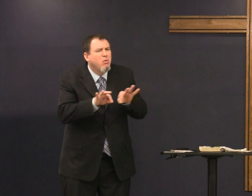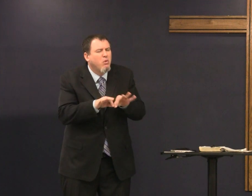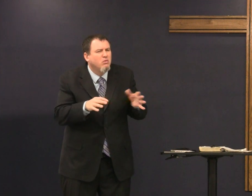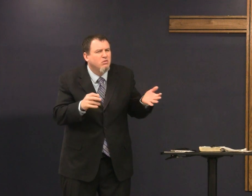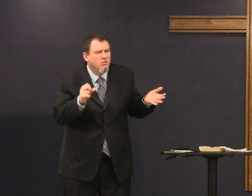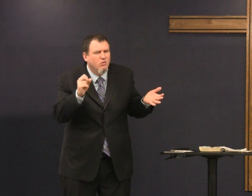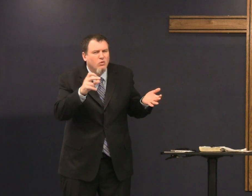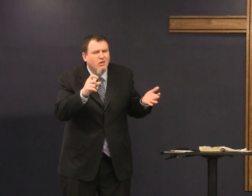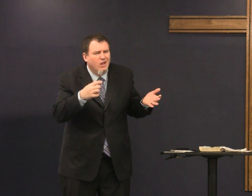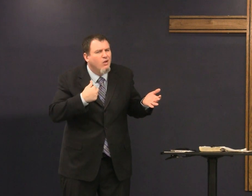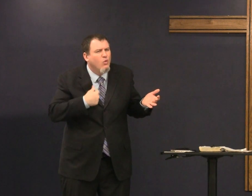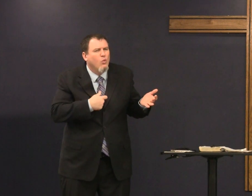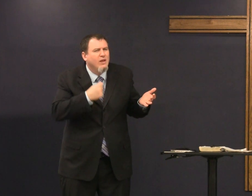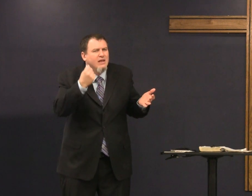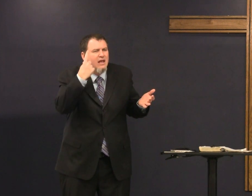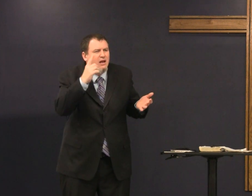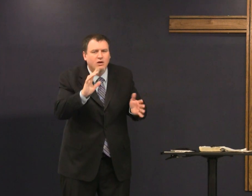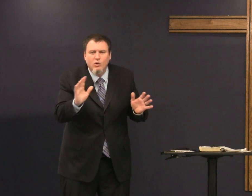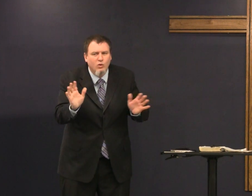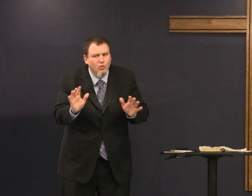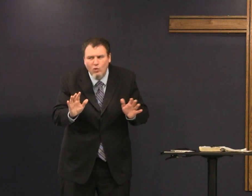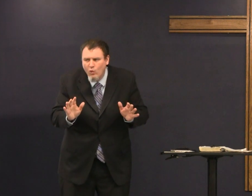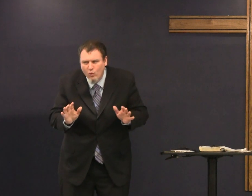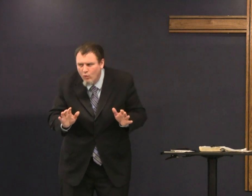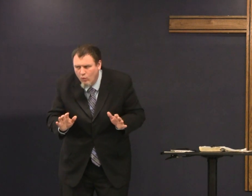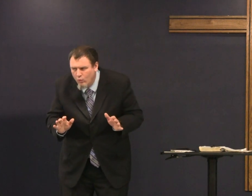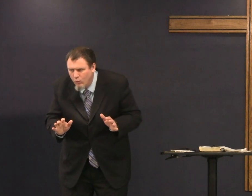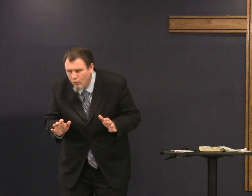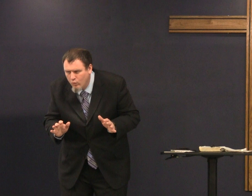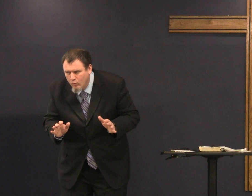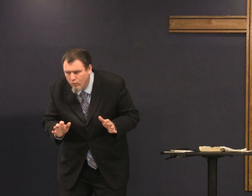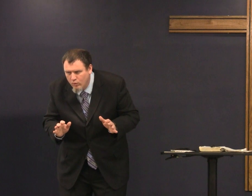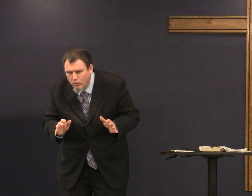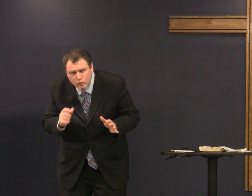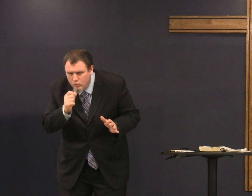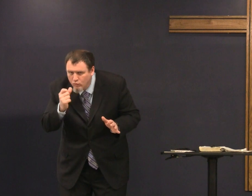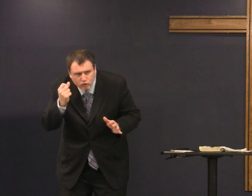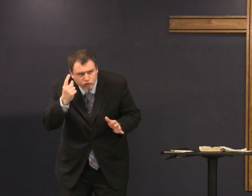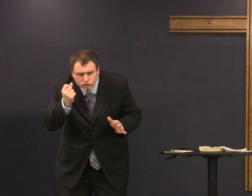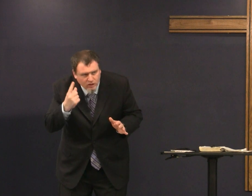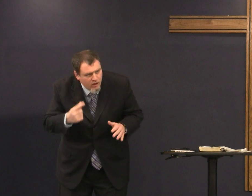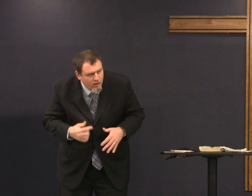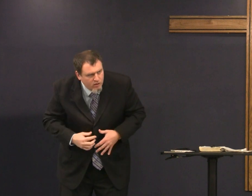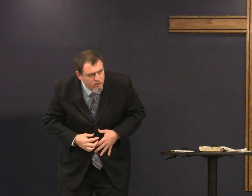so Mark what's so important about that I understand it but no you don't understand